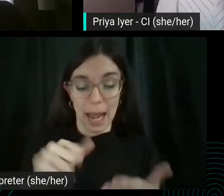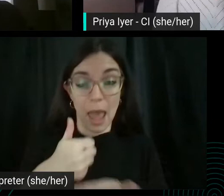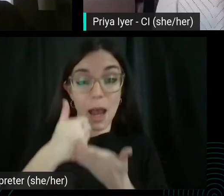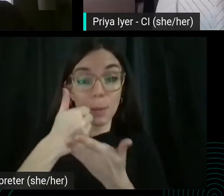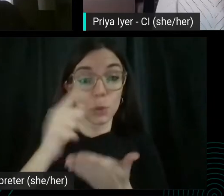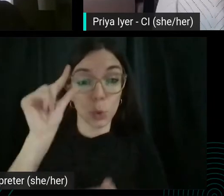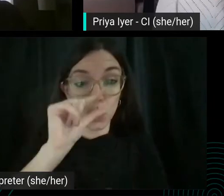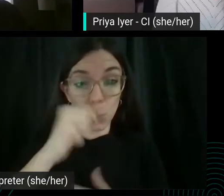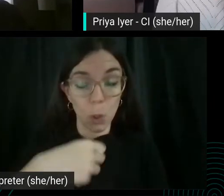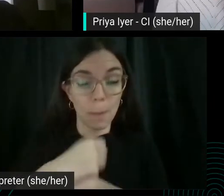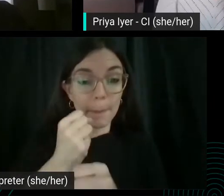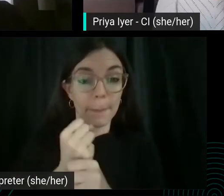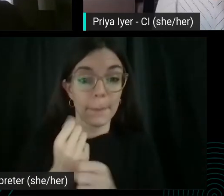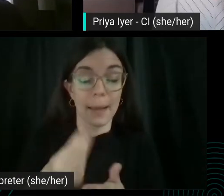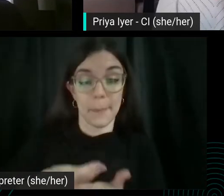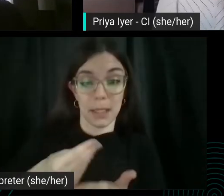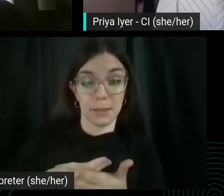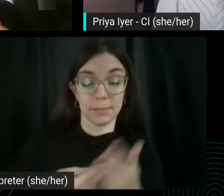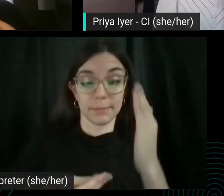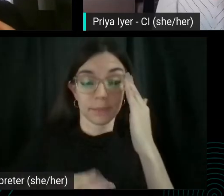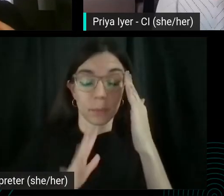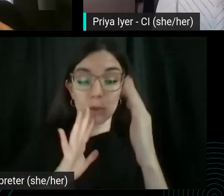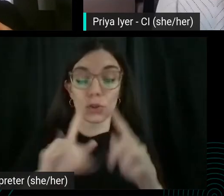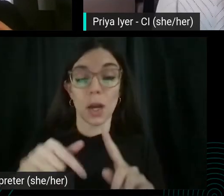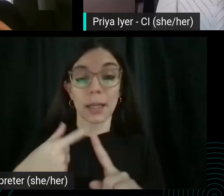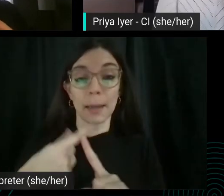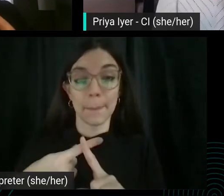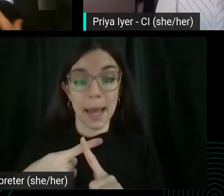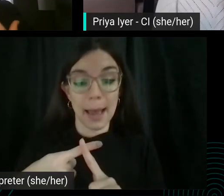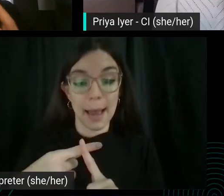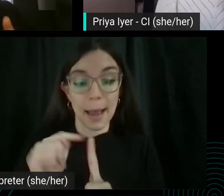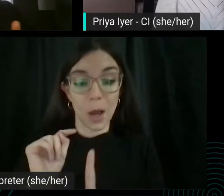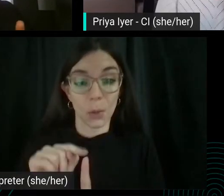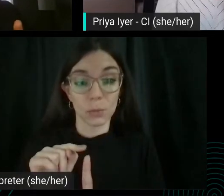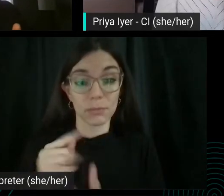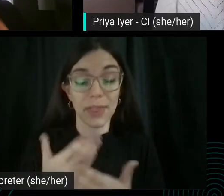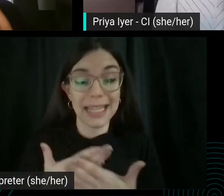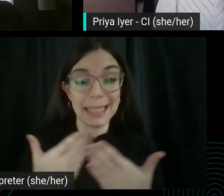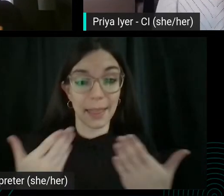This is we're talking about these, these things that appear without